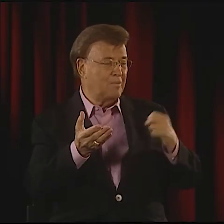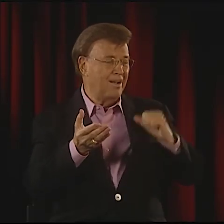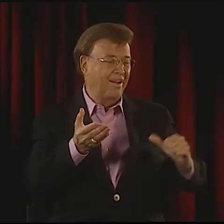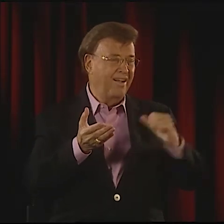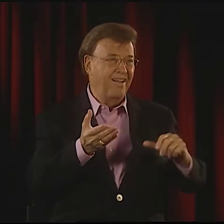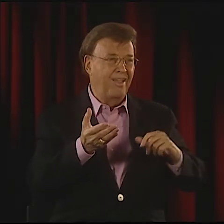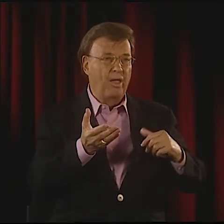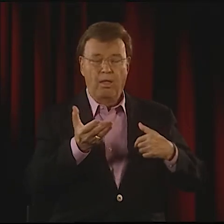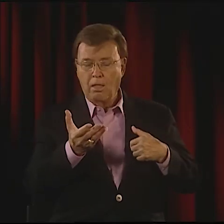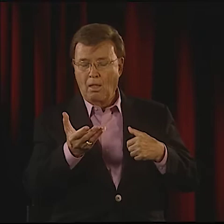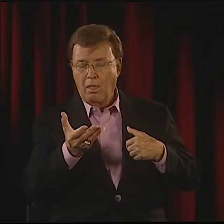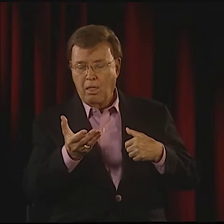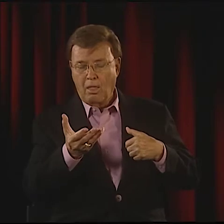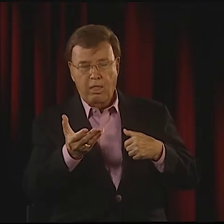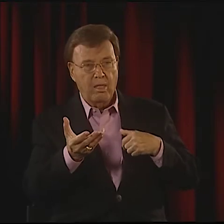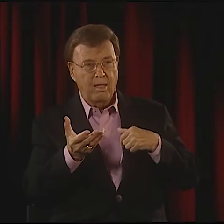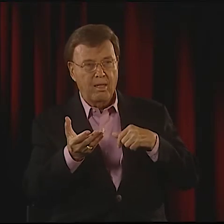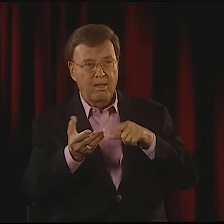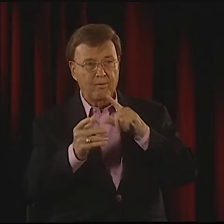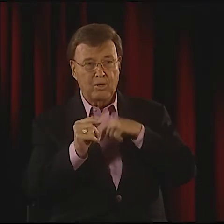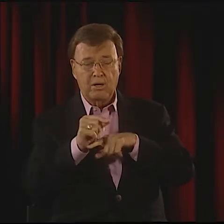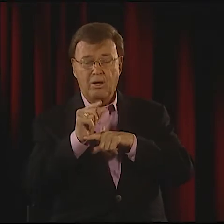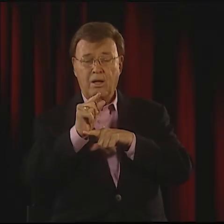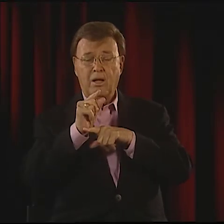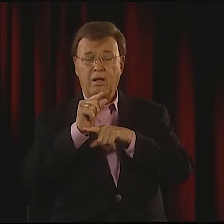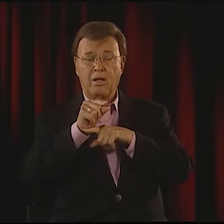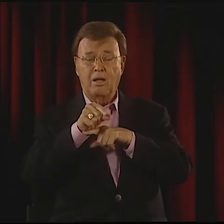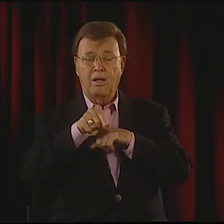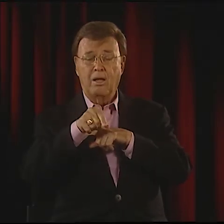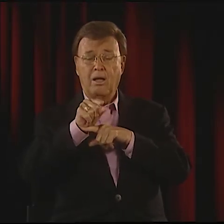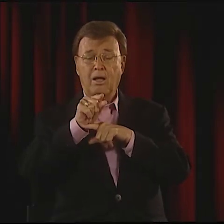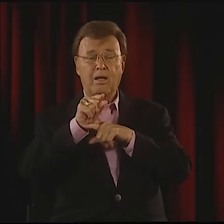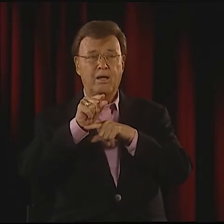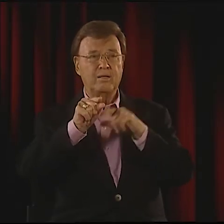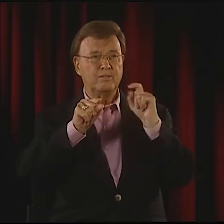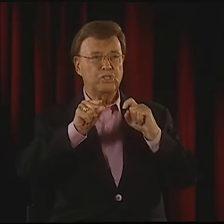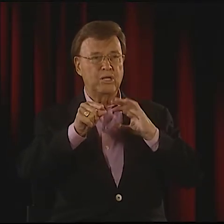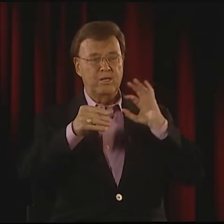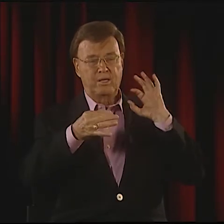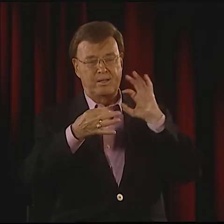PEOPLE CAN HEAR YOU BREATHE, SO IF YOU'RE PANTING WHILE YOU ARE PERFORMING, IT DOESN'T REALLY FIT